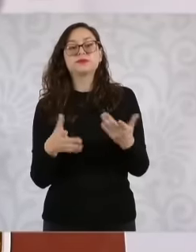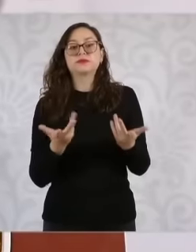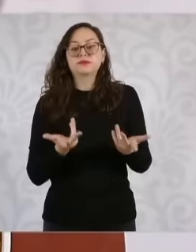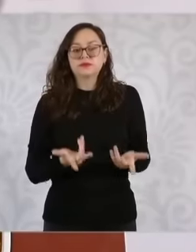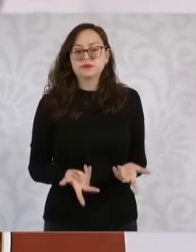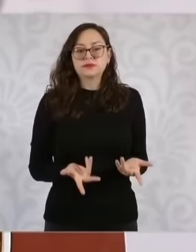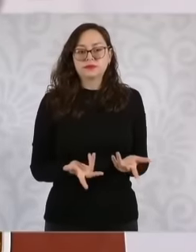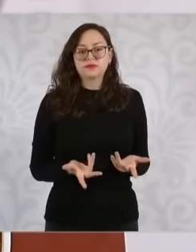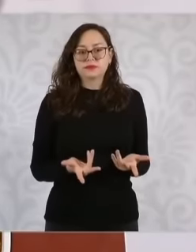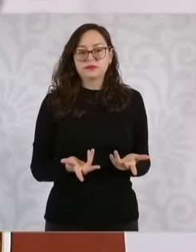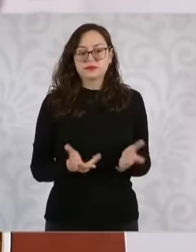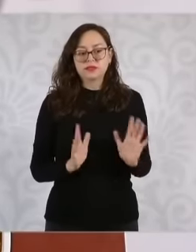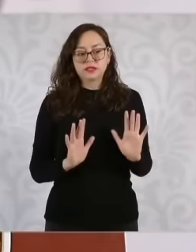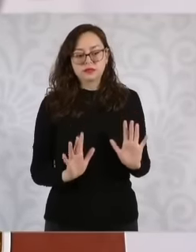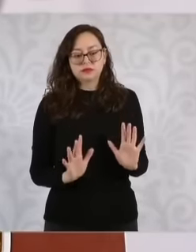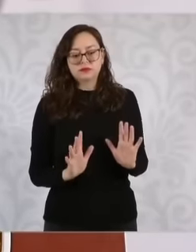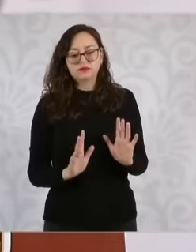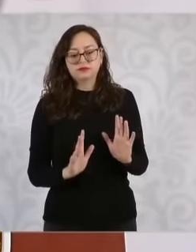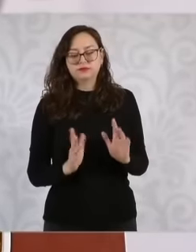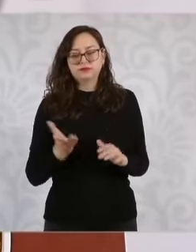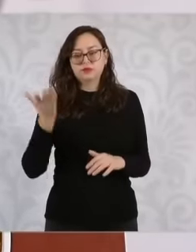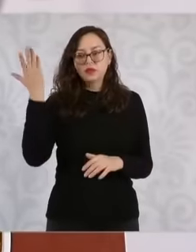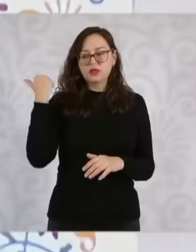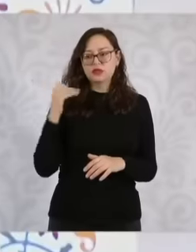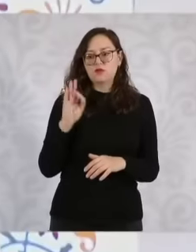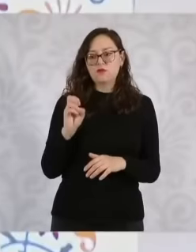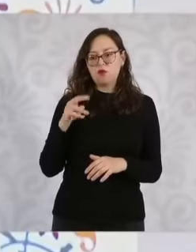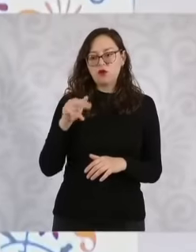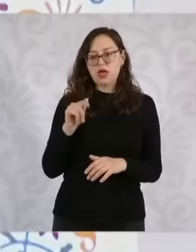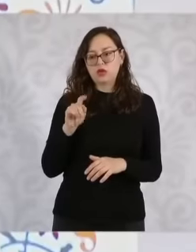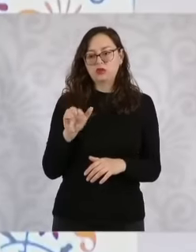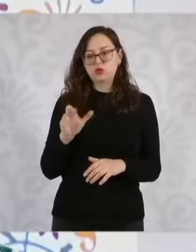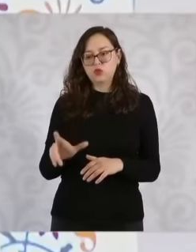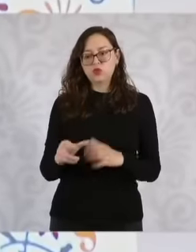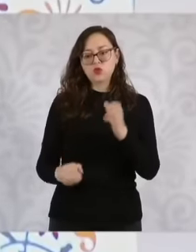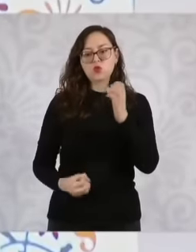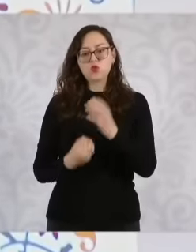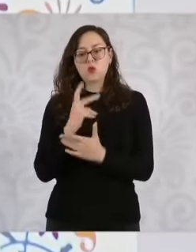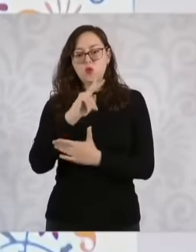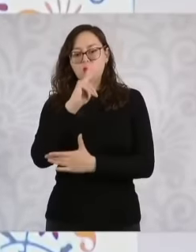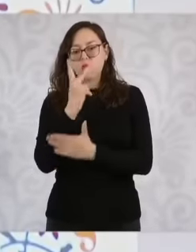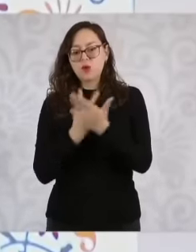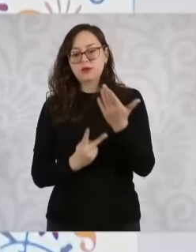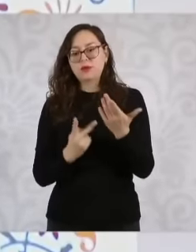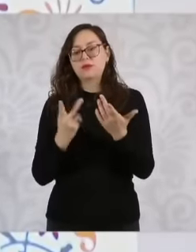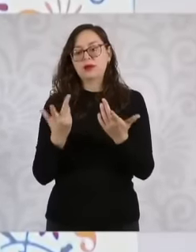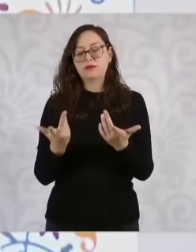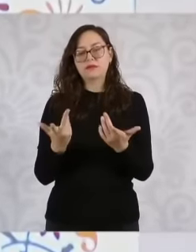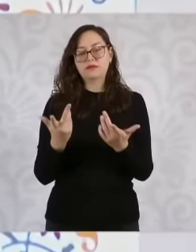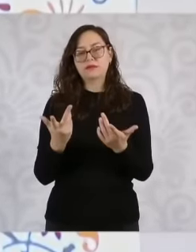a program that had already started with Fonatur. Eh, well, to solve the deeper, more